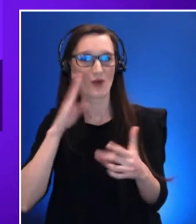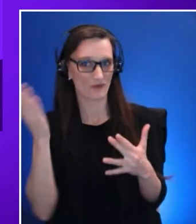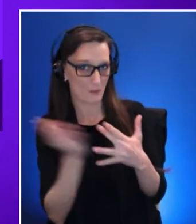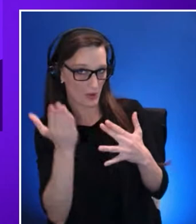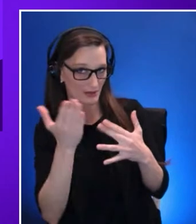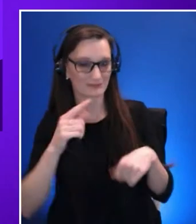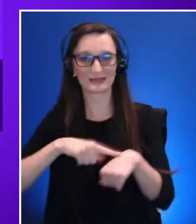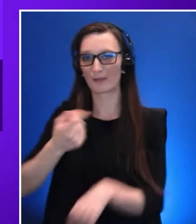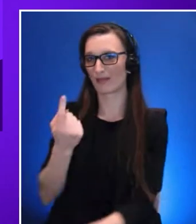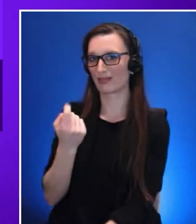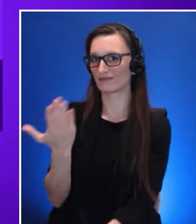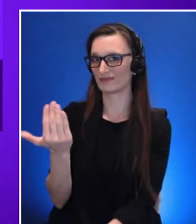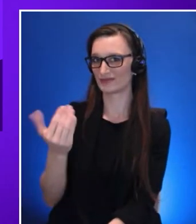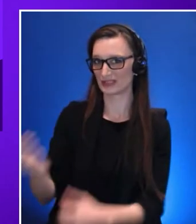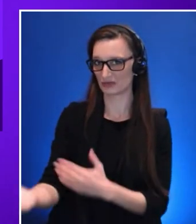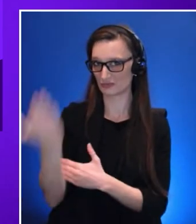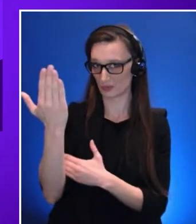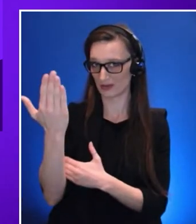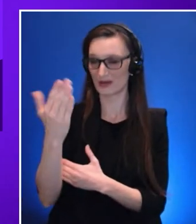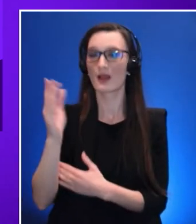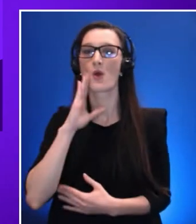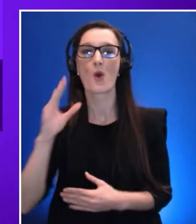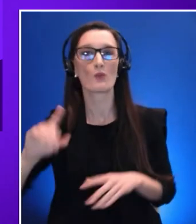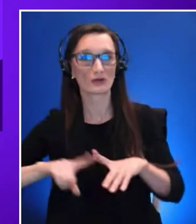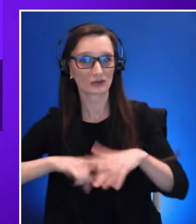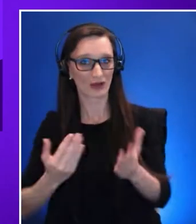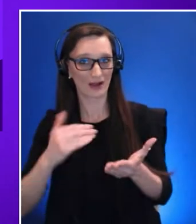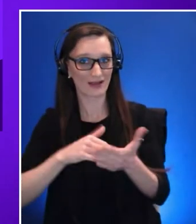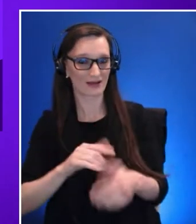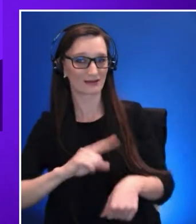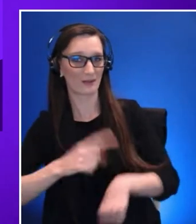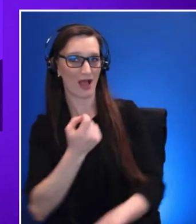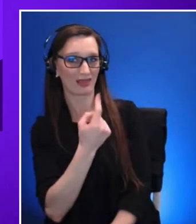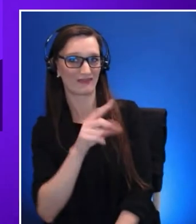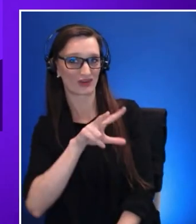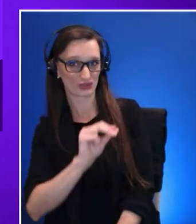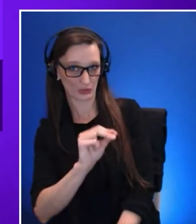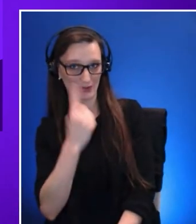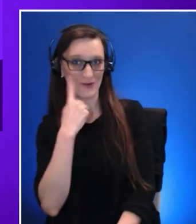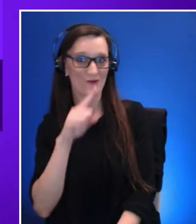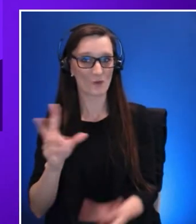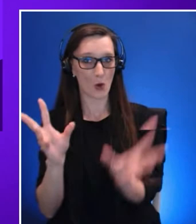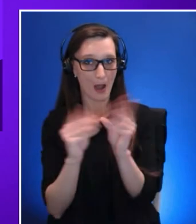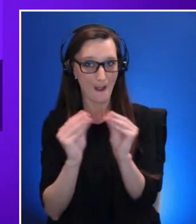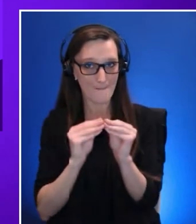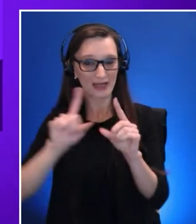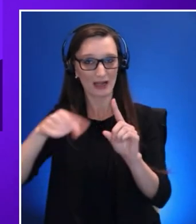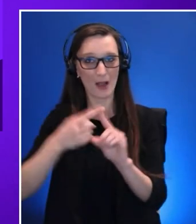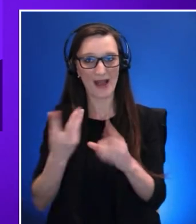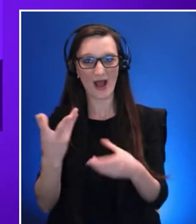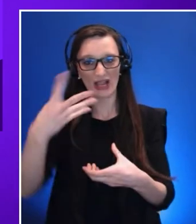we'll be back at 11 30 a.m for a session on inclusive VR media and entertainment I can't